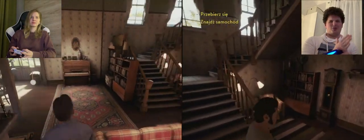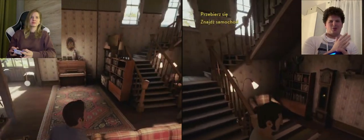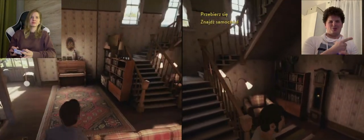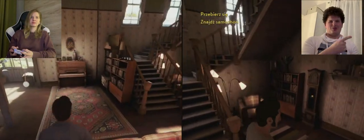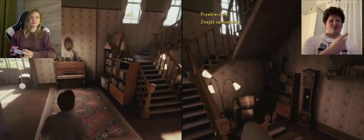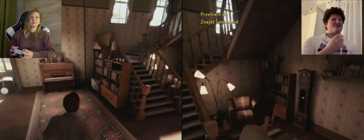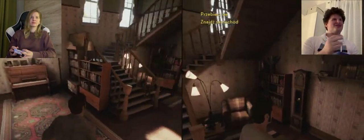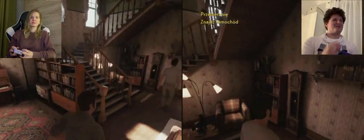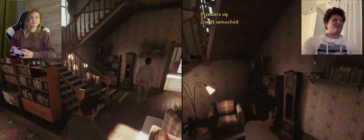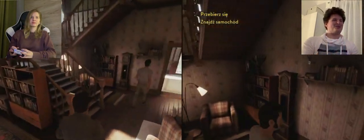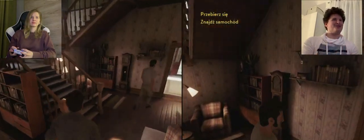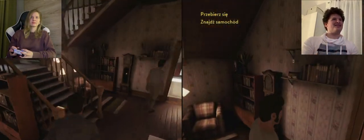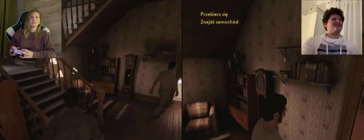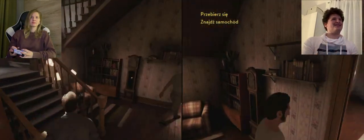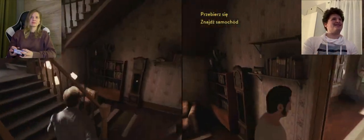A: hey, why are you still helping them?